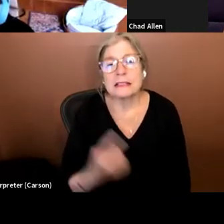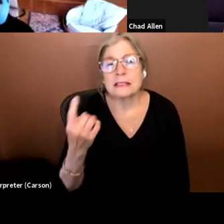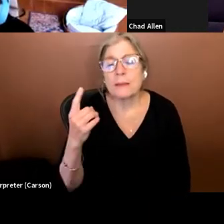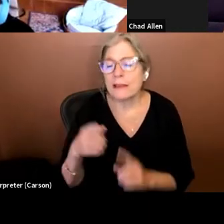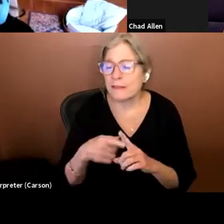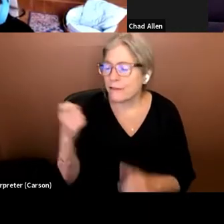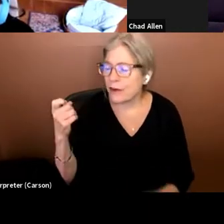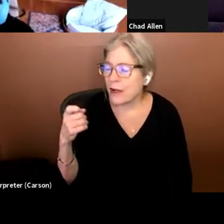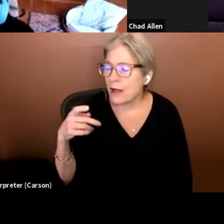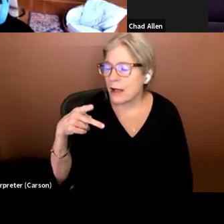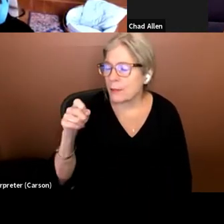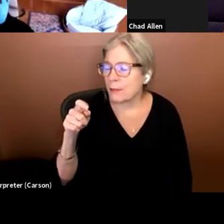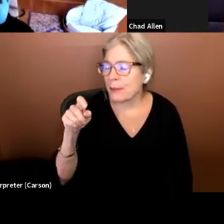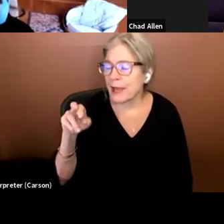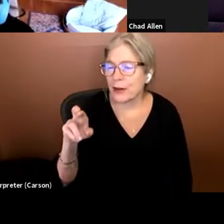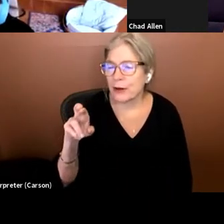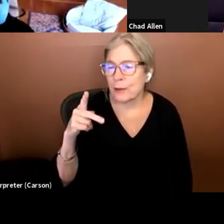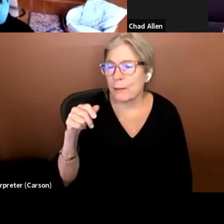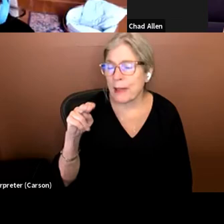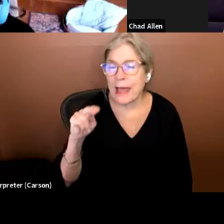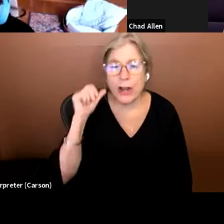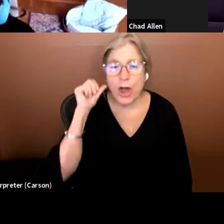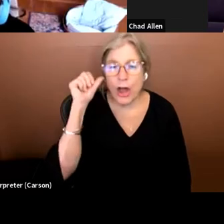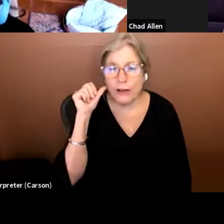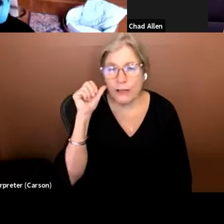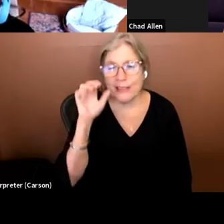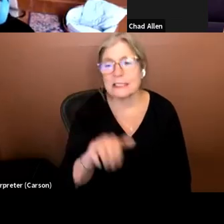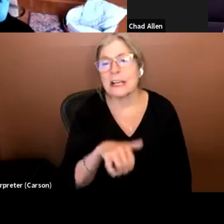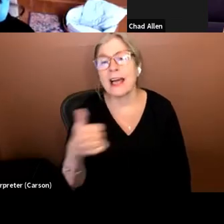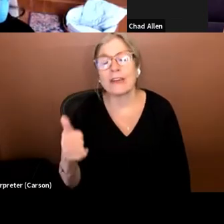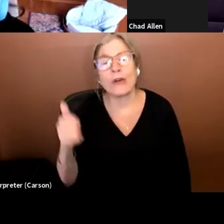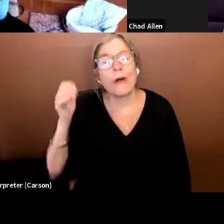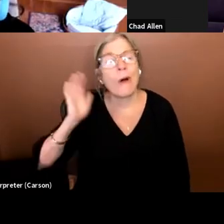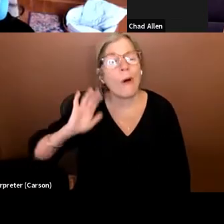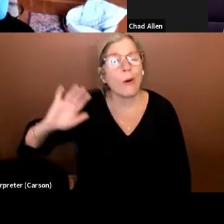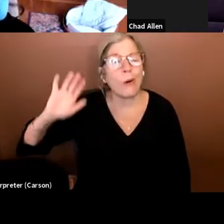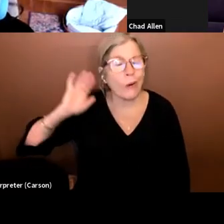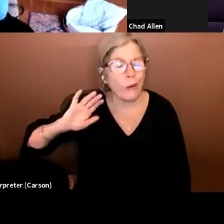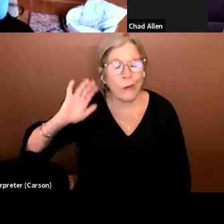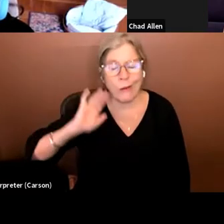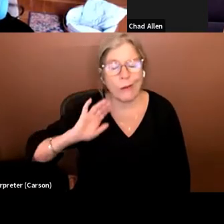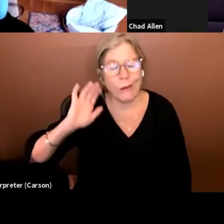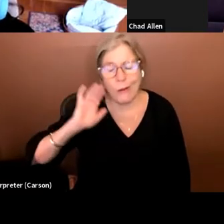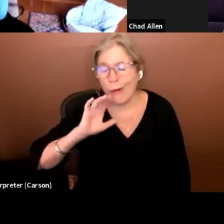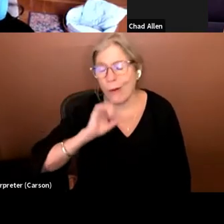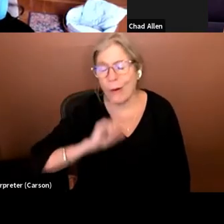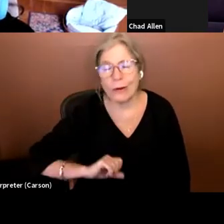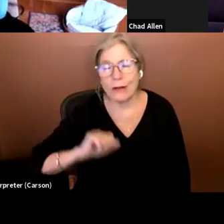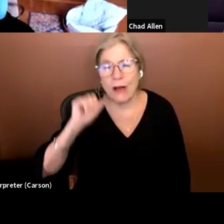Peter pan audio which is another old, old audio comic